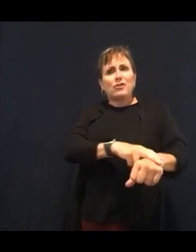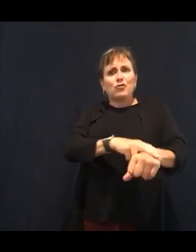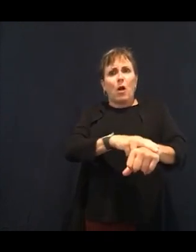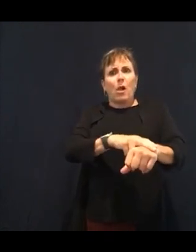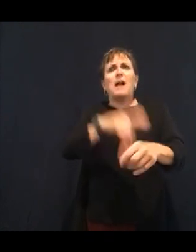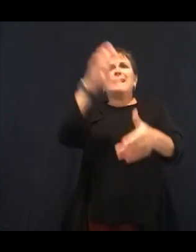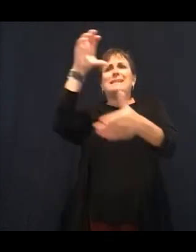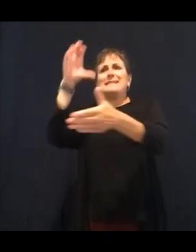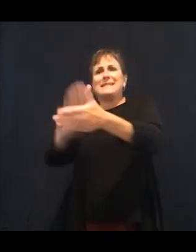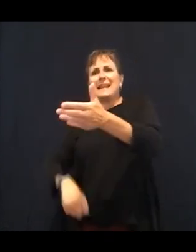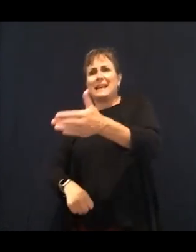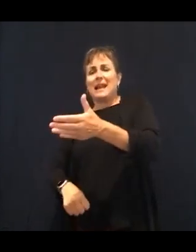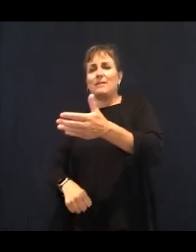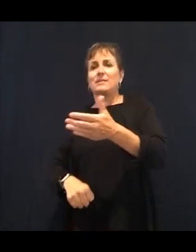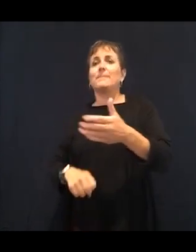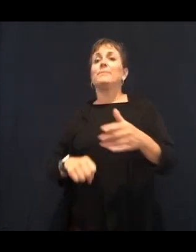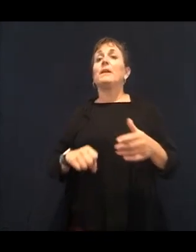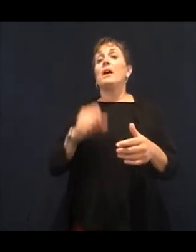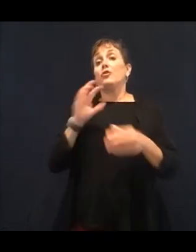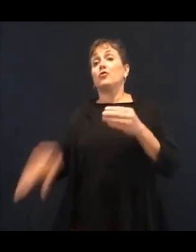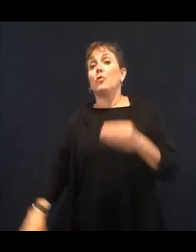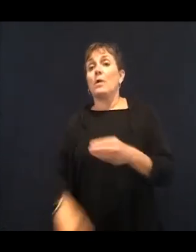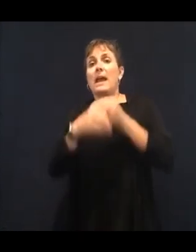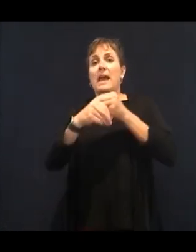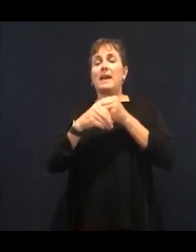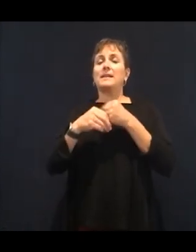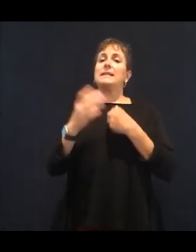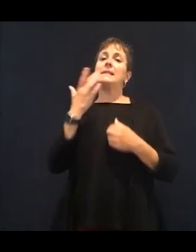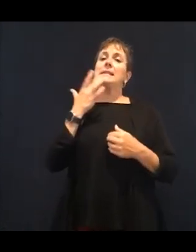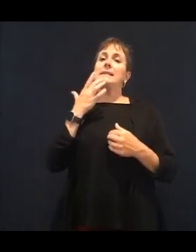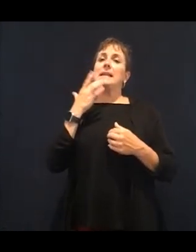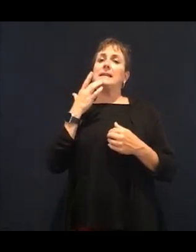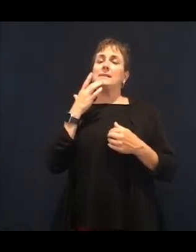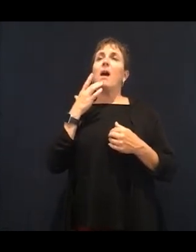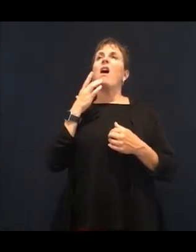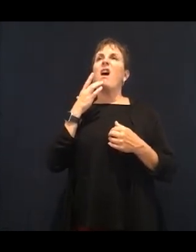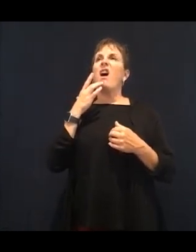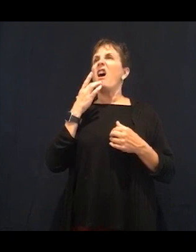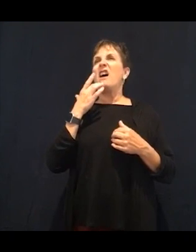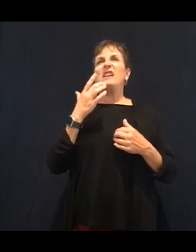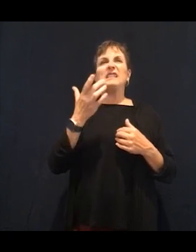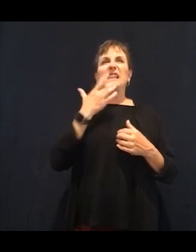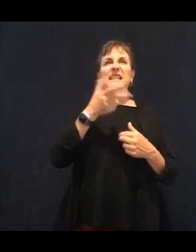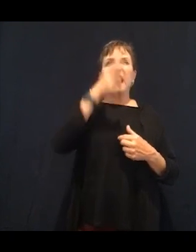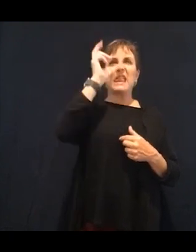might be low in light in fats, but it's high in sugar or high in chemicals